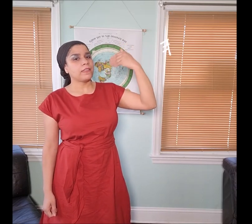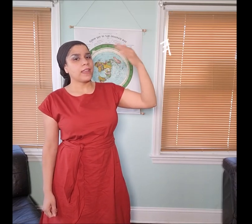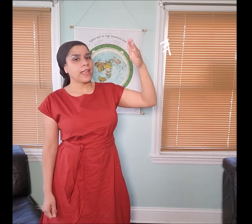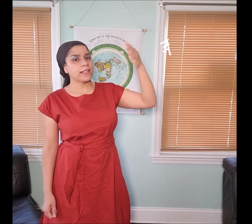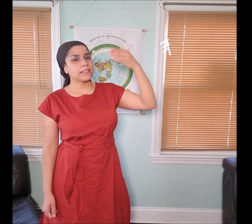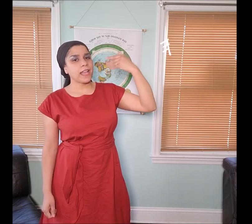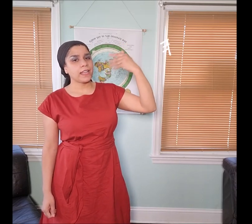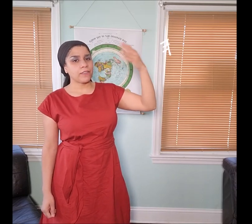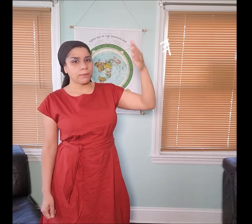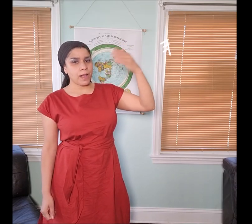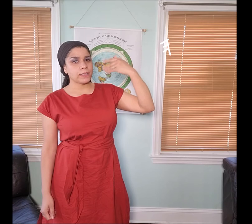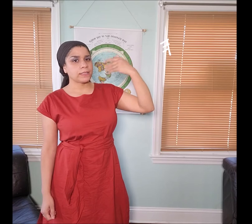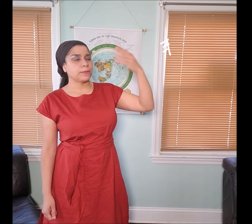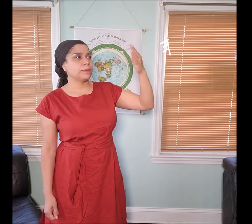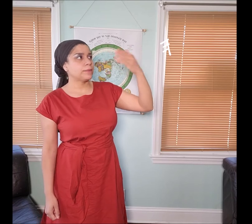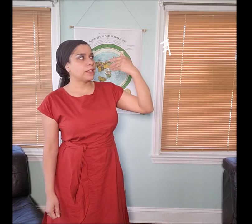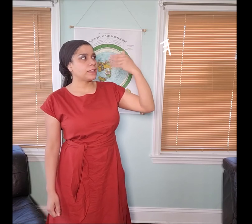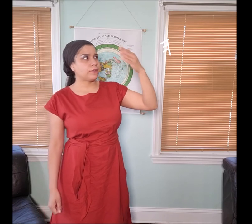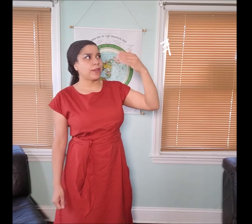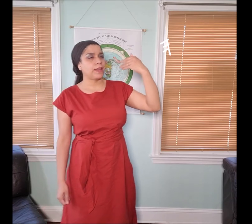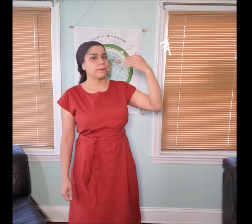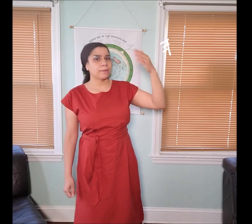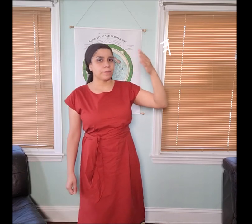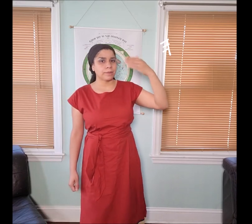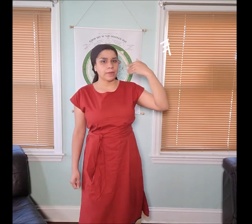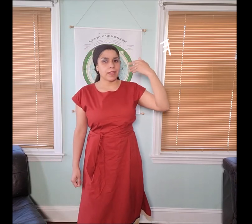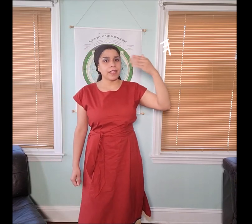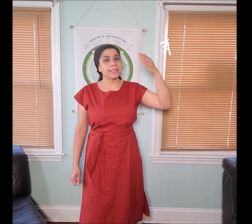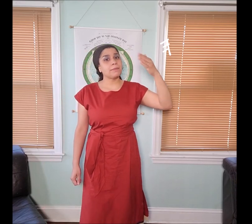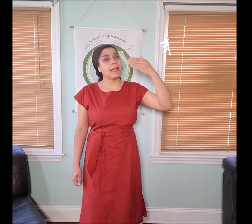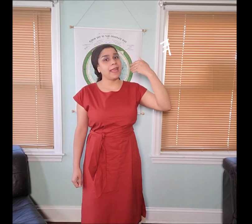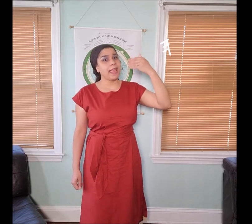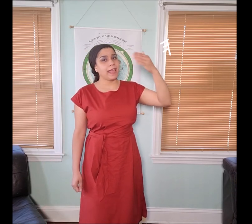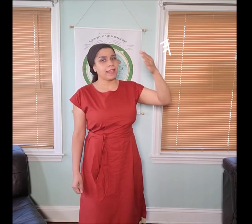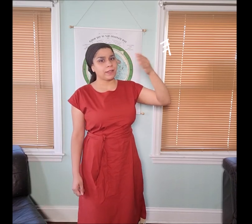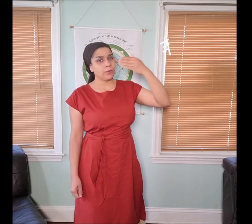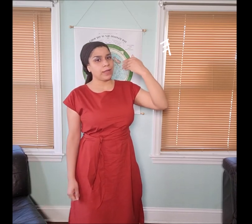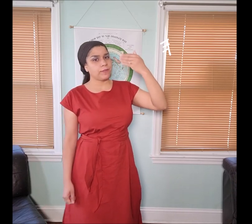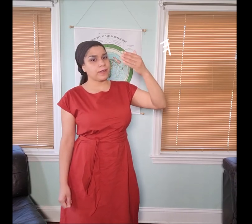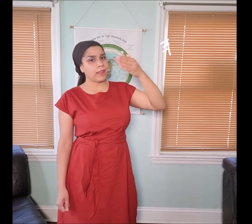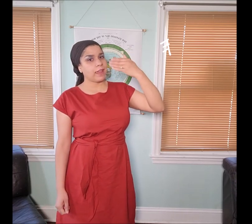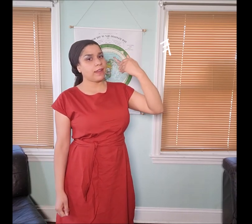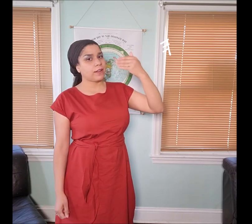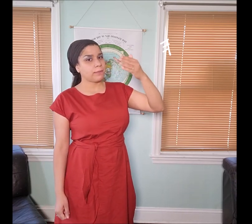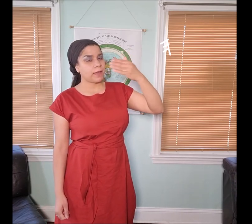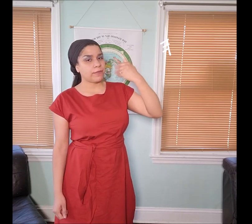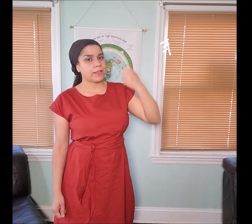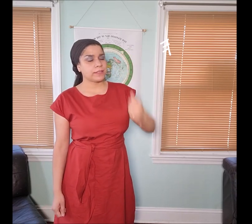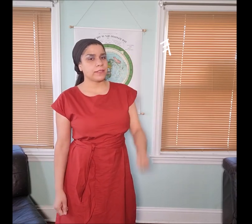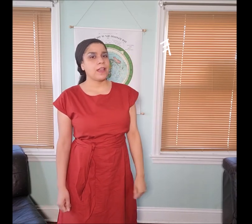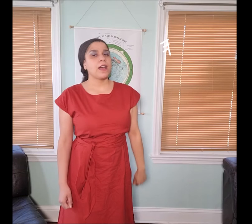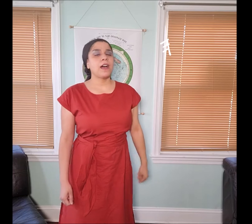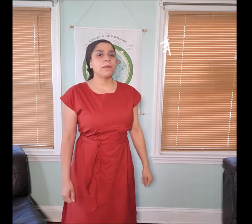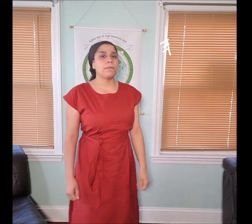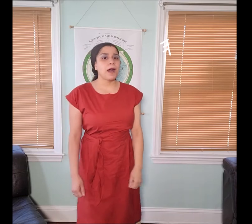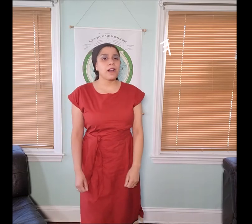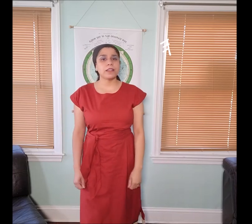The hand sign of the "𐤄 ahbal" symbol is a fan. It's my hand waving air in my face. "ahbal",